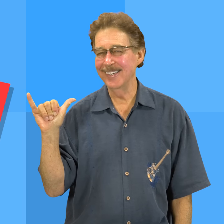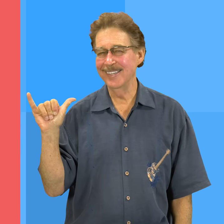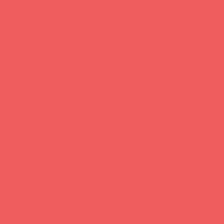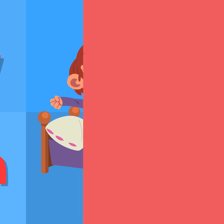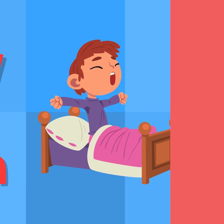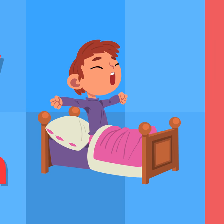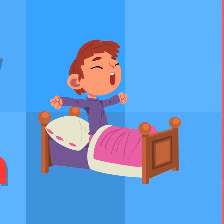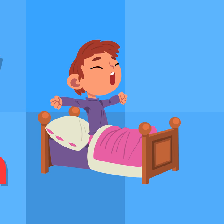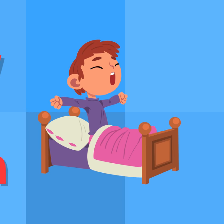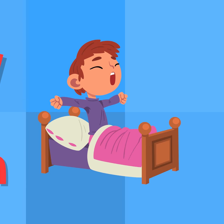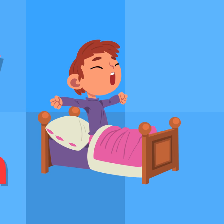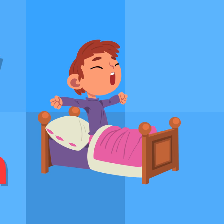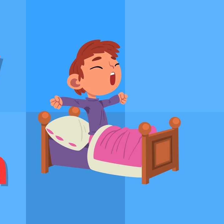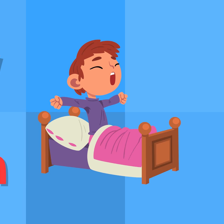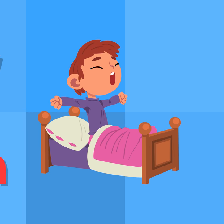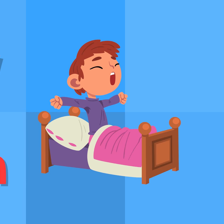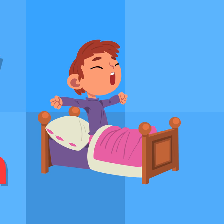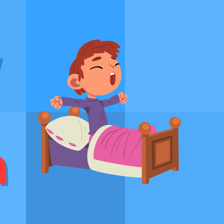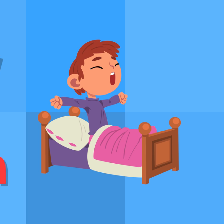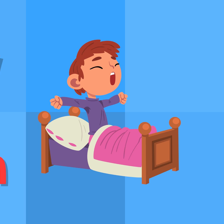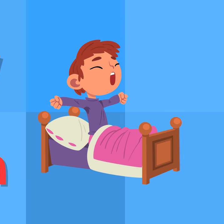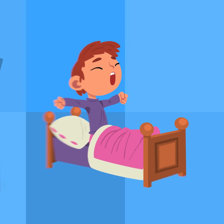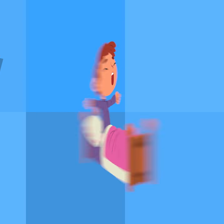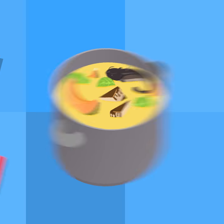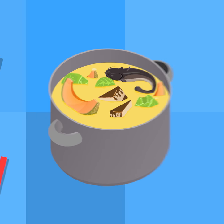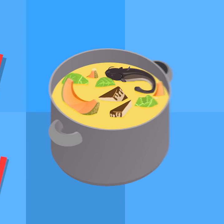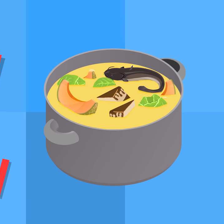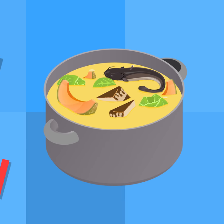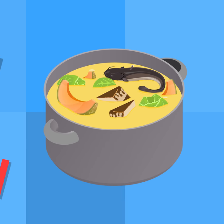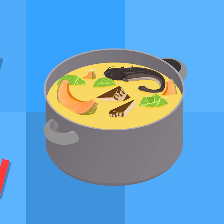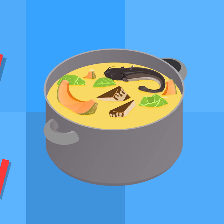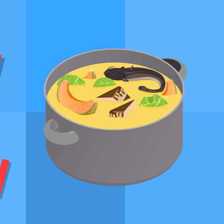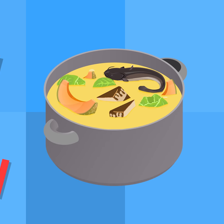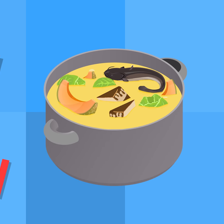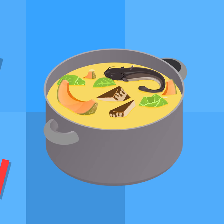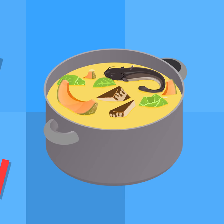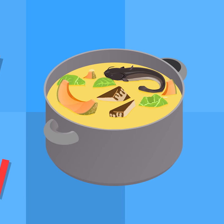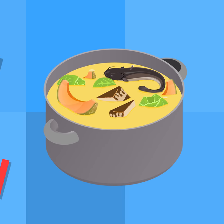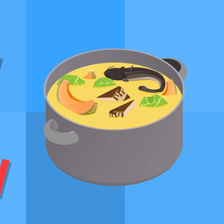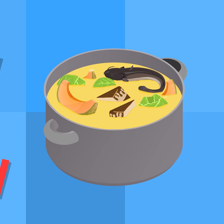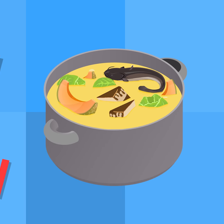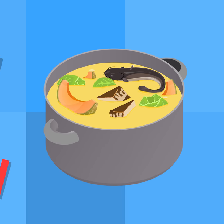/y/ /y/ yawn /y/ /y/ yucky